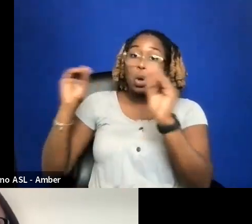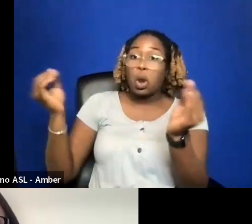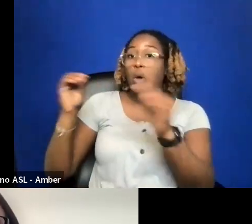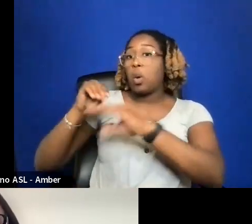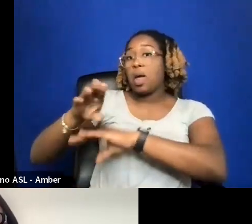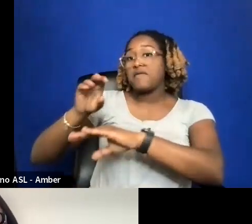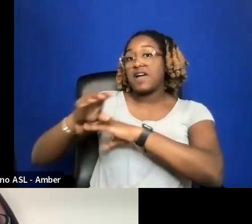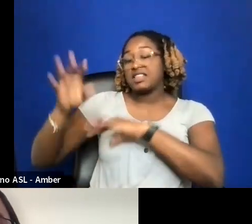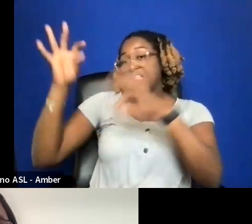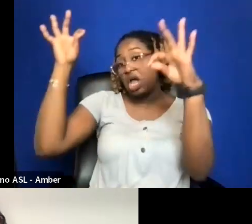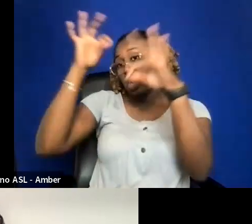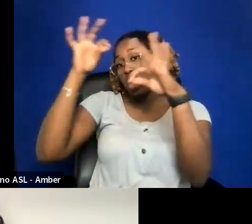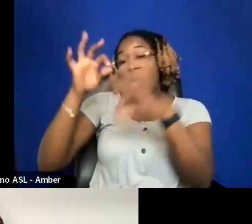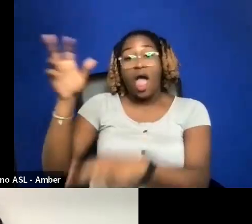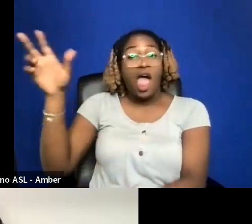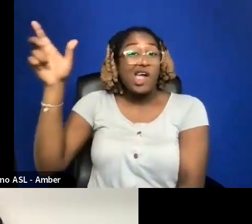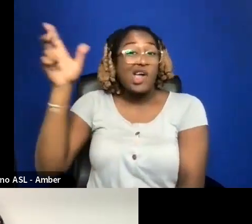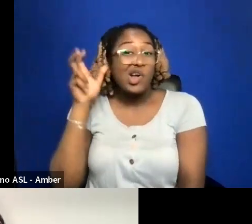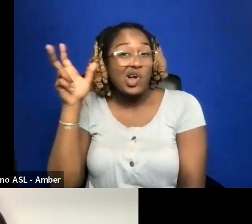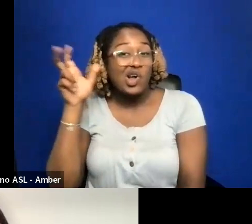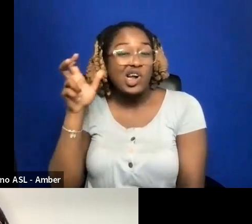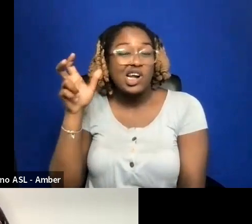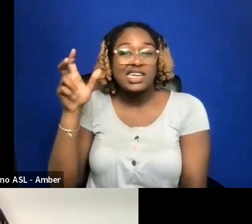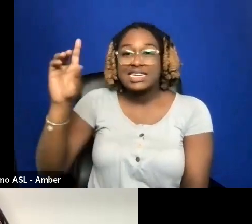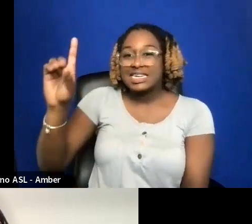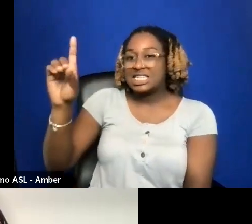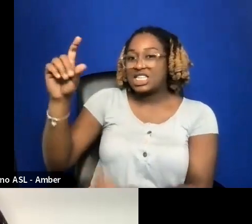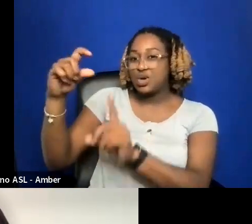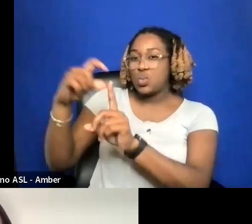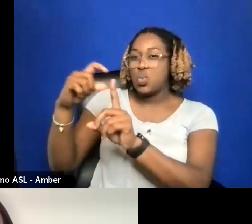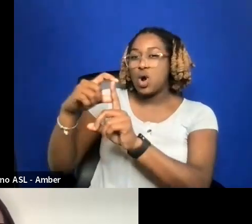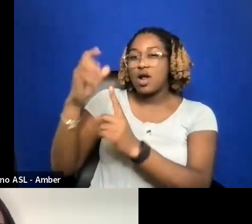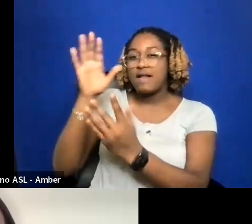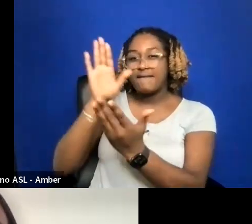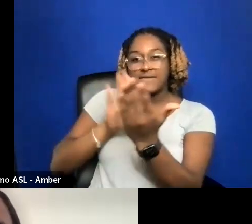THERE WAS A D WORD FACE TO FACE SESSION ON IT A FEW WEEKS AGO.